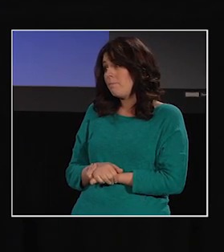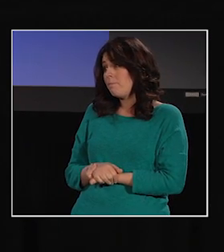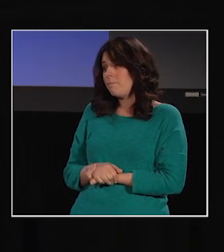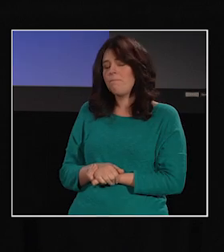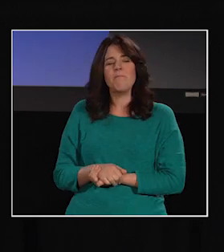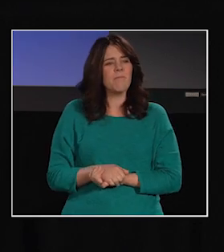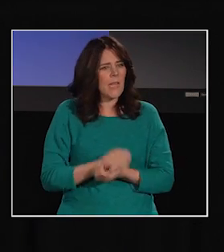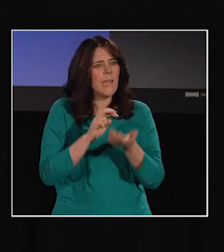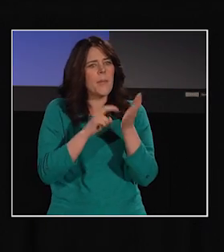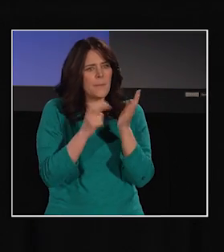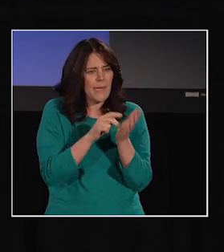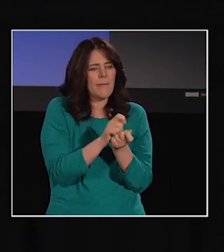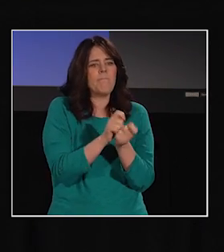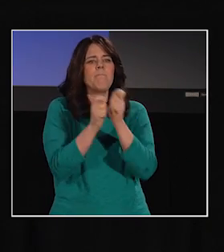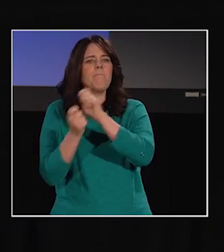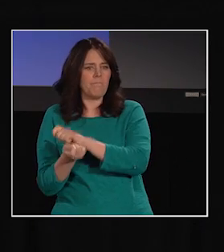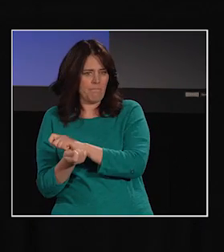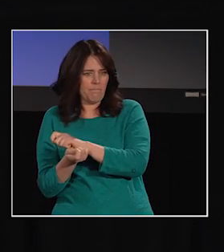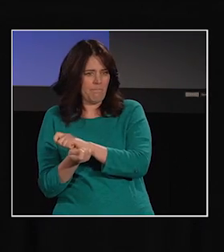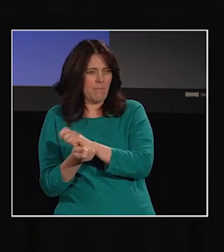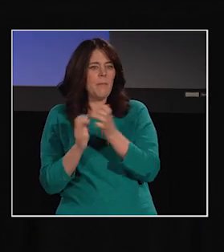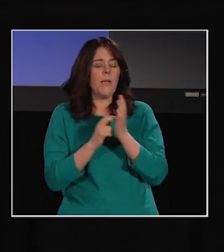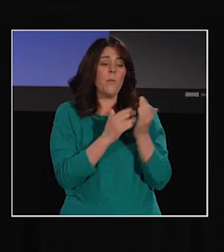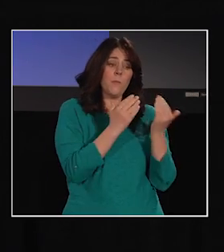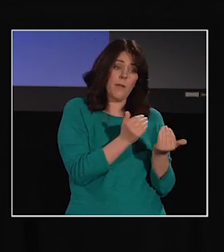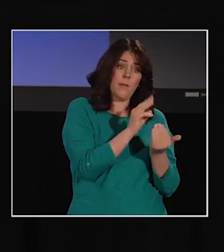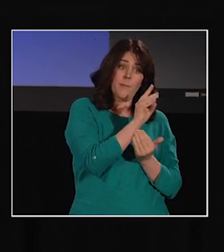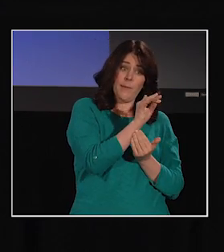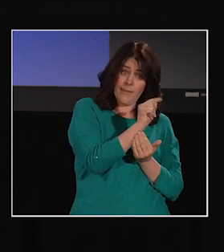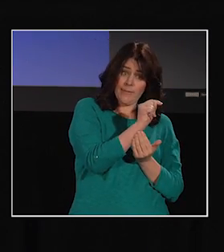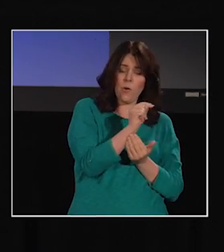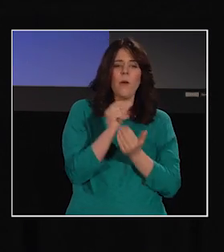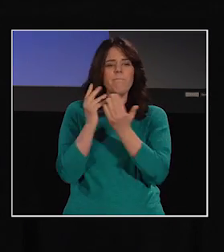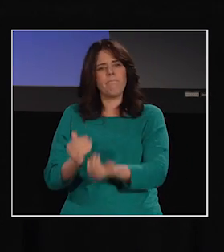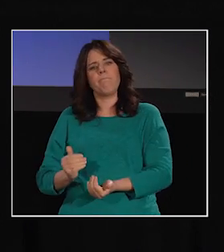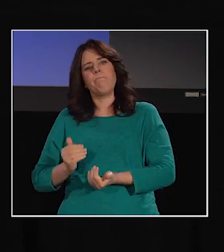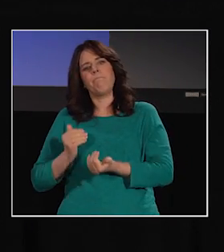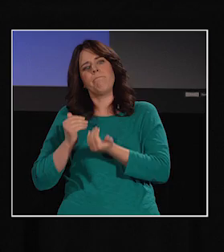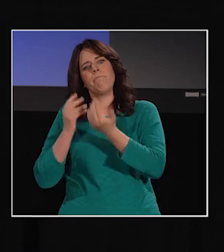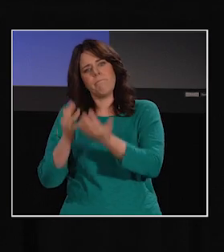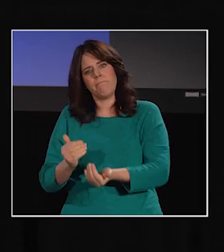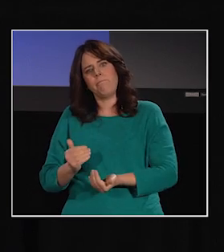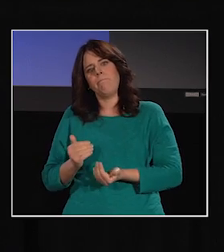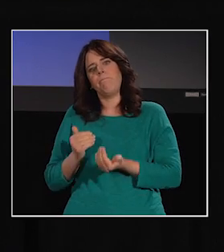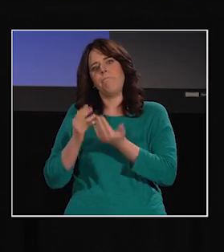the meaning is changed to "wait for a long time," or "waiting and waiting."